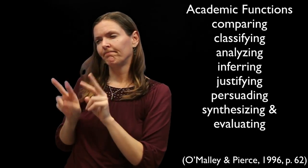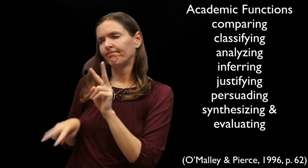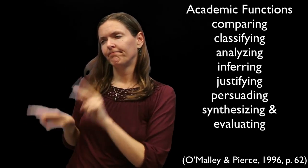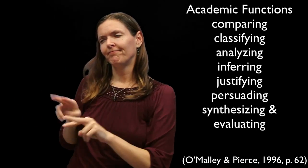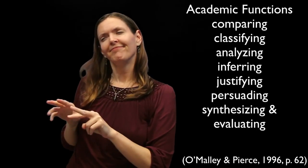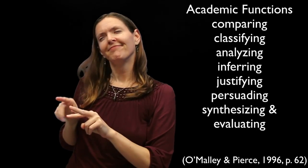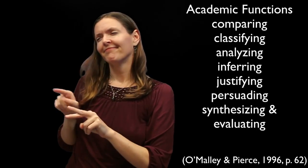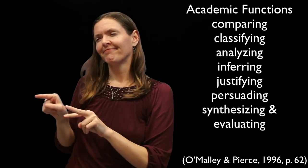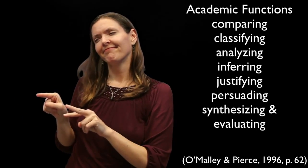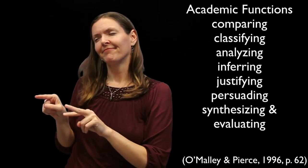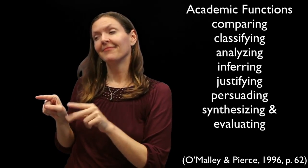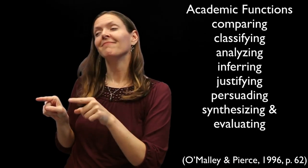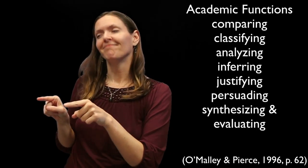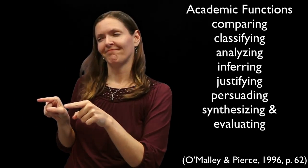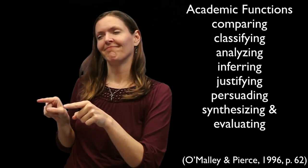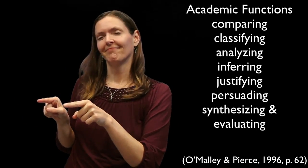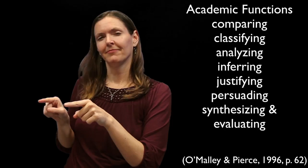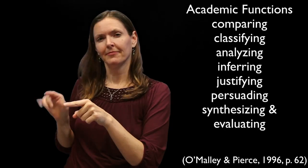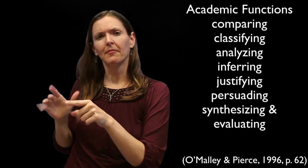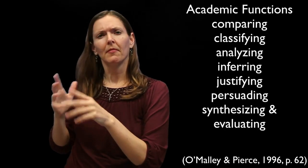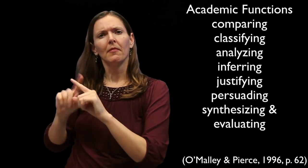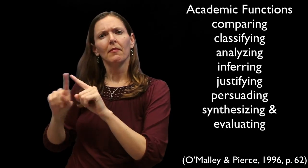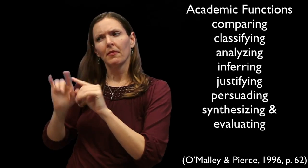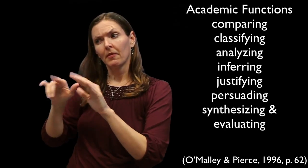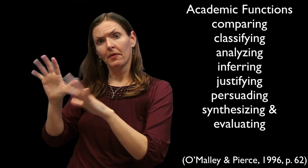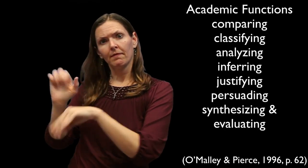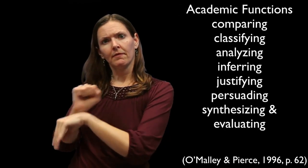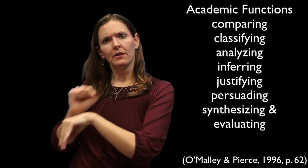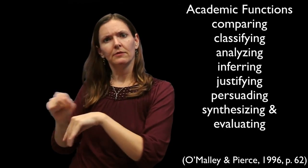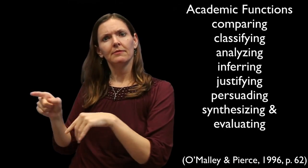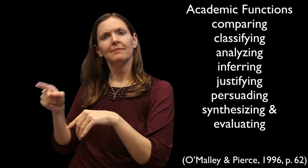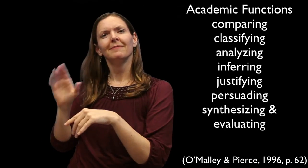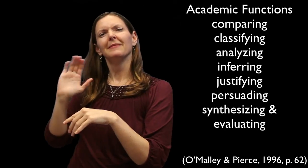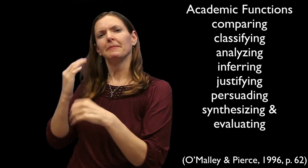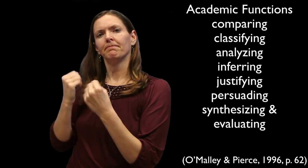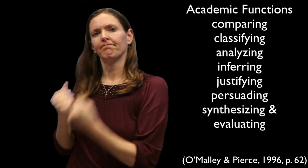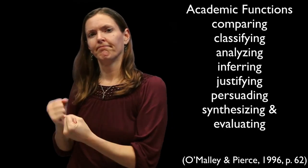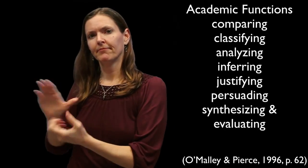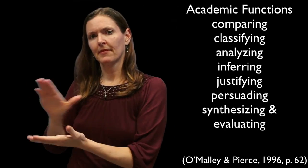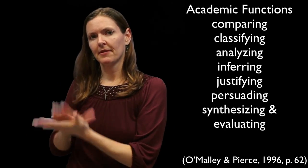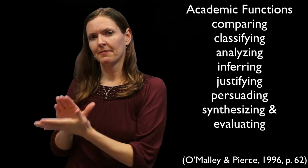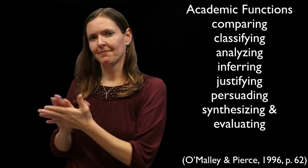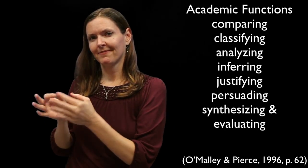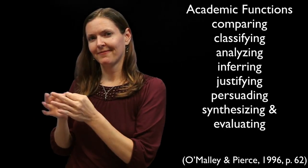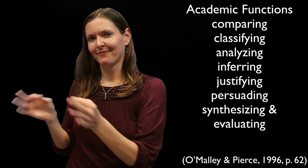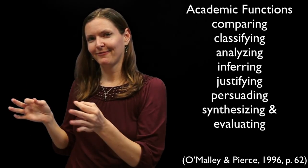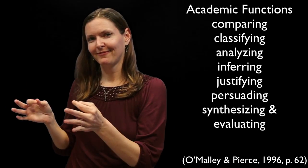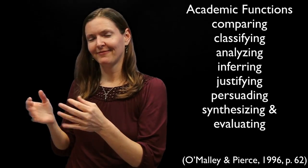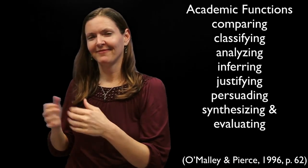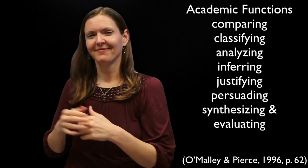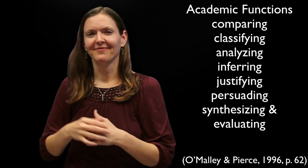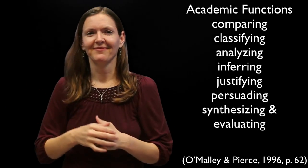and so on. [Text also includes classifying, justifying, persuading in addition to the earlier list.] Those are language functions associated with academic discourse.